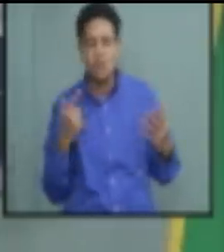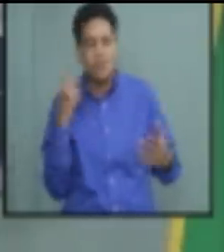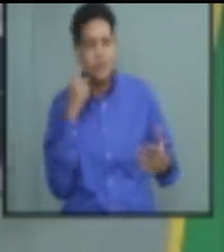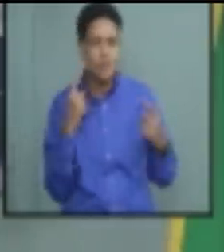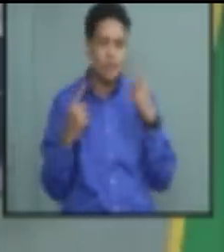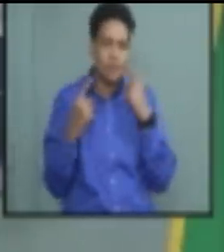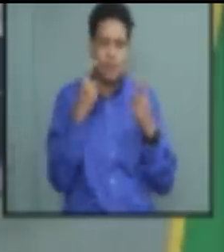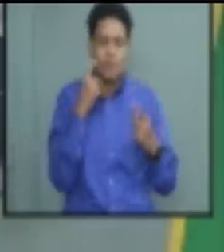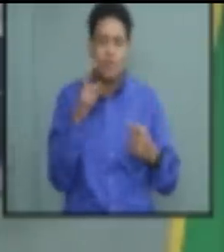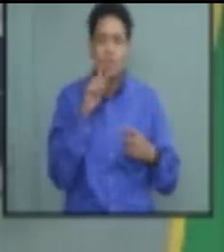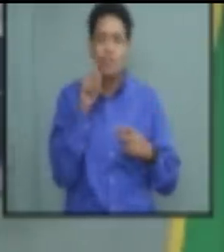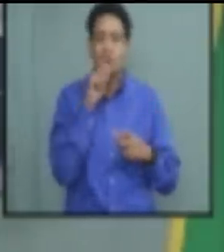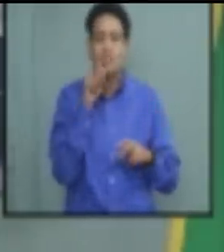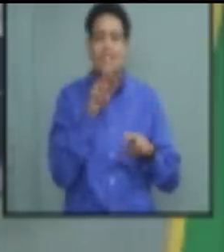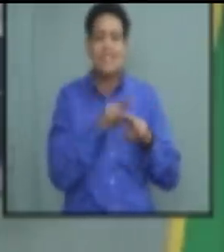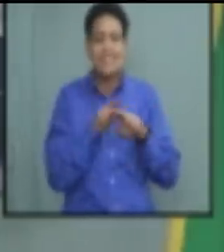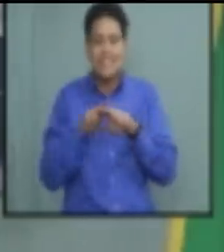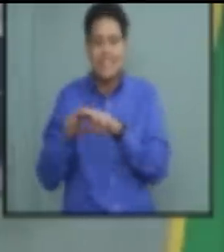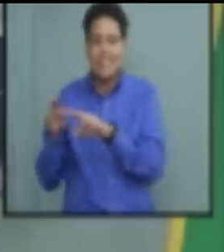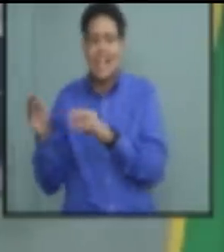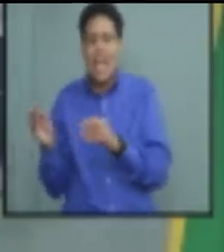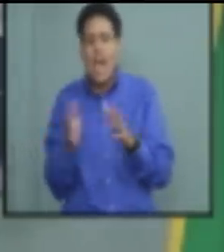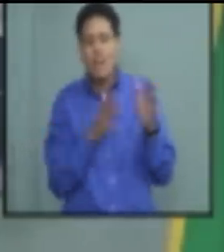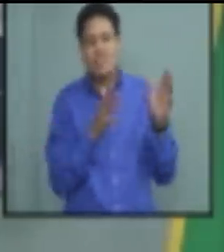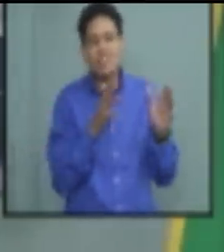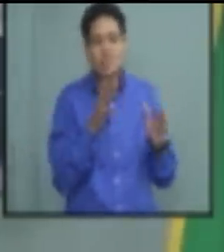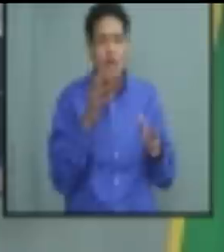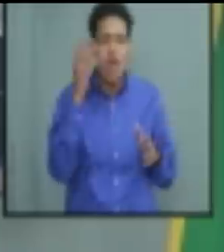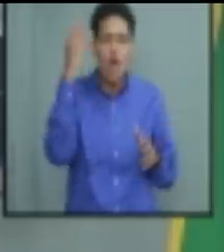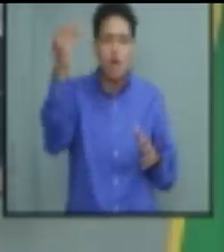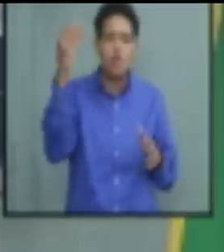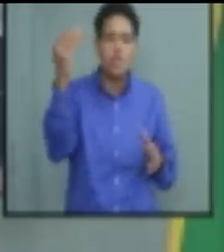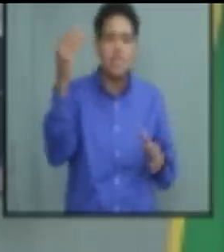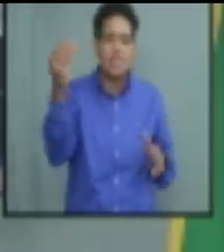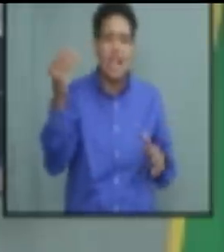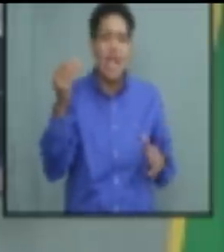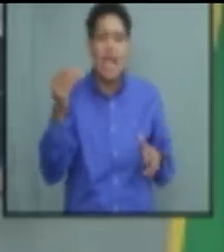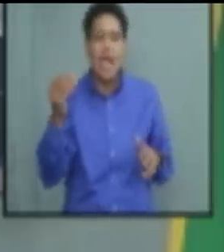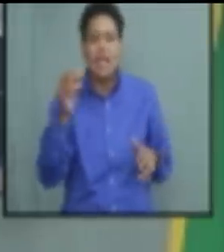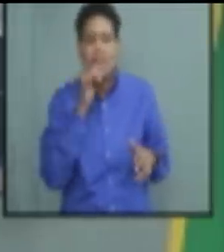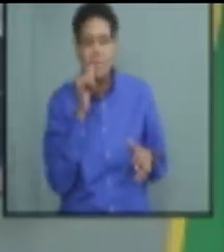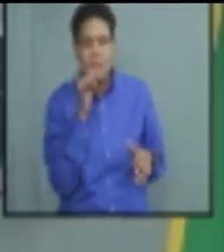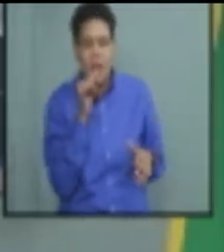about the seating arrangement Prime Minister outside of these bars and these